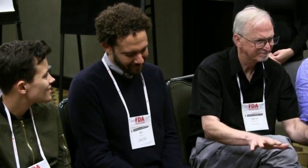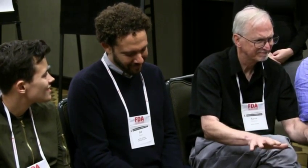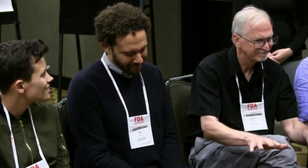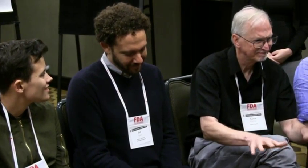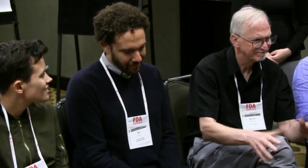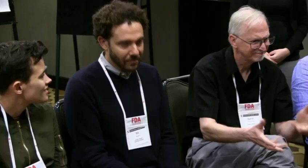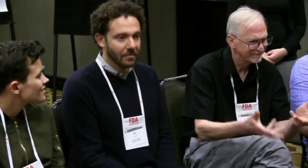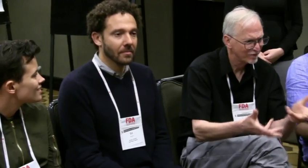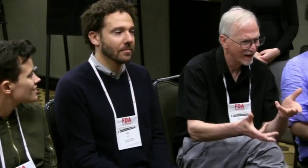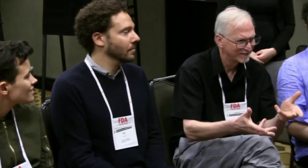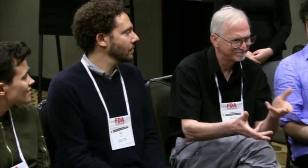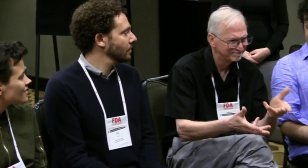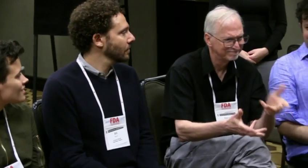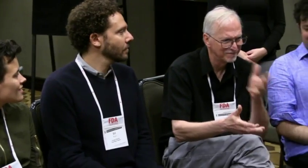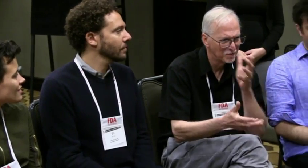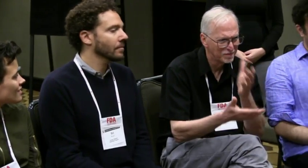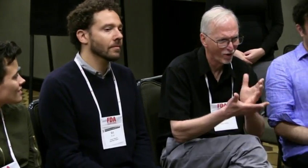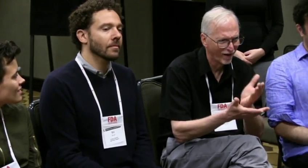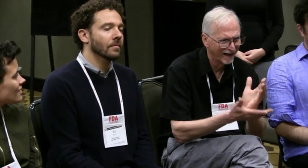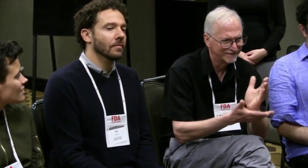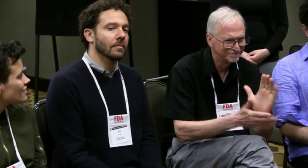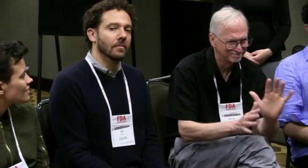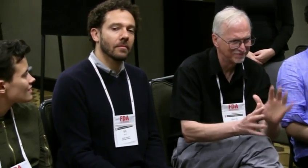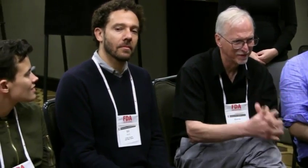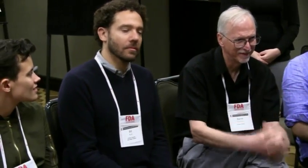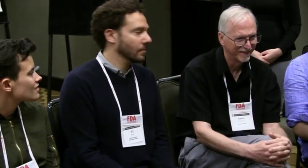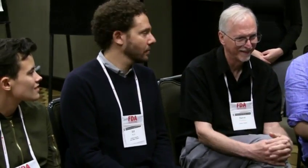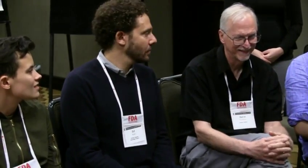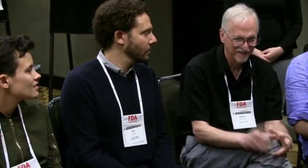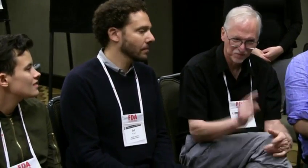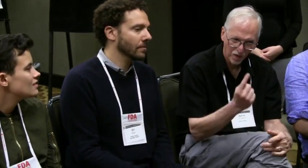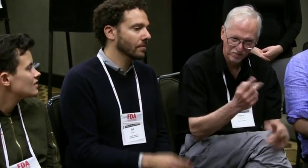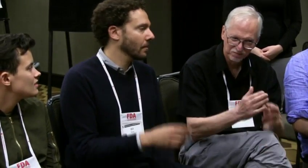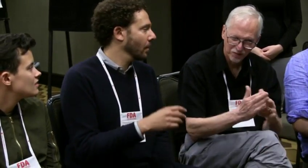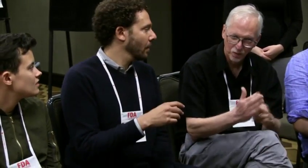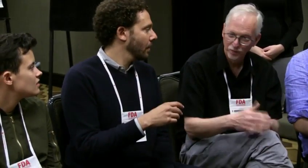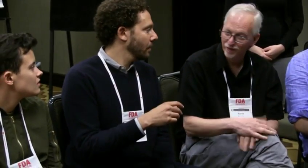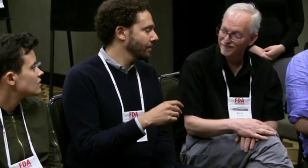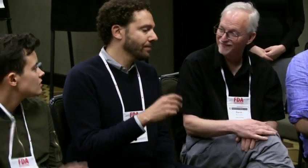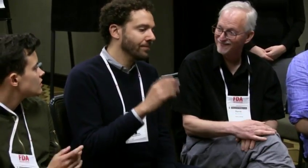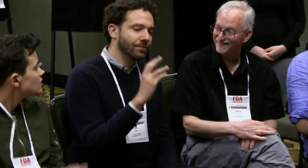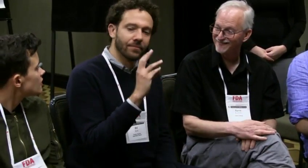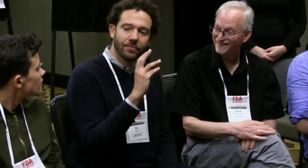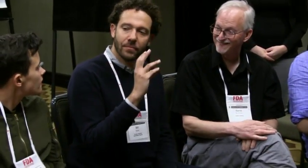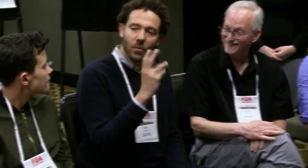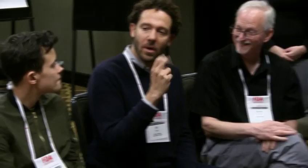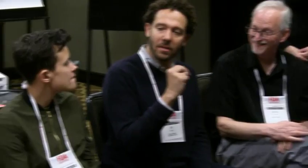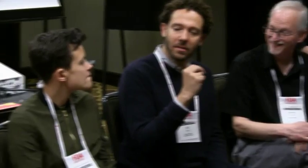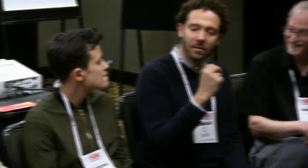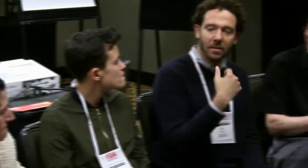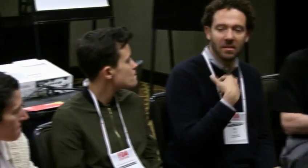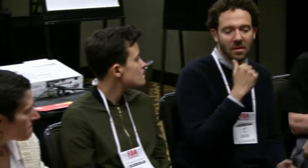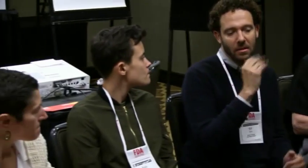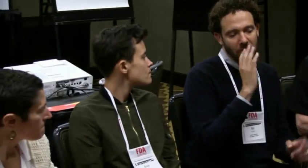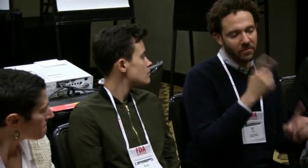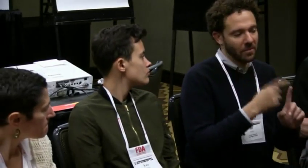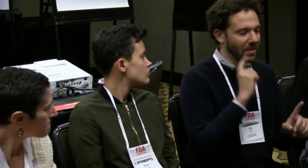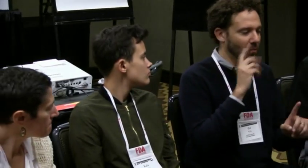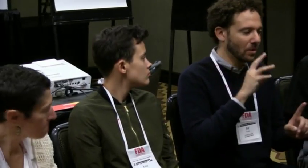Just stay. Stay and interact. It will be okay. That's one rule of engagement.